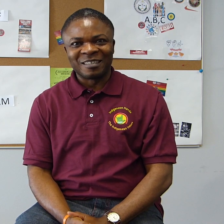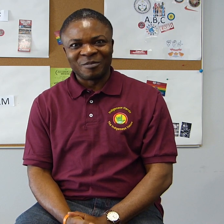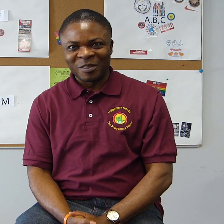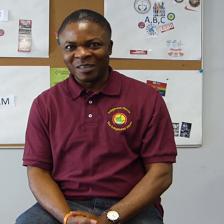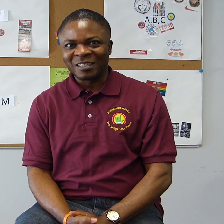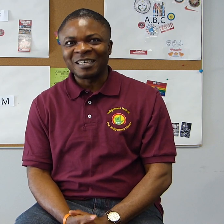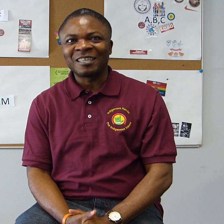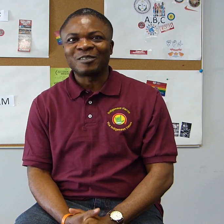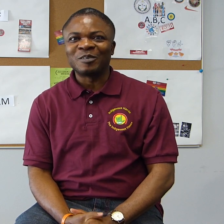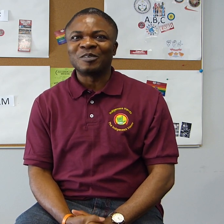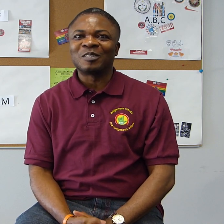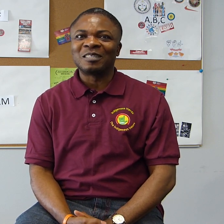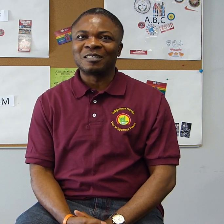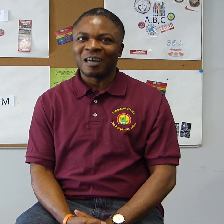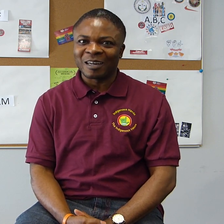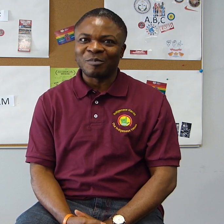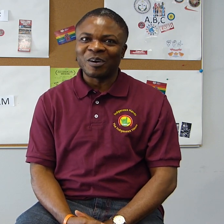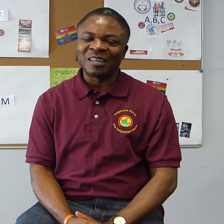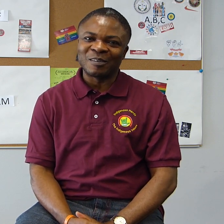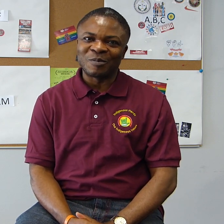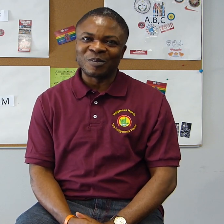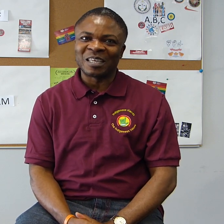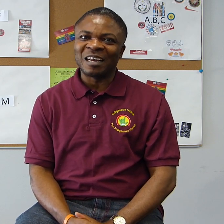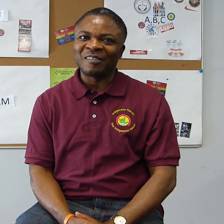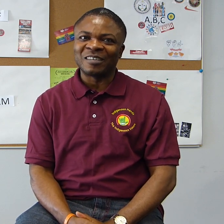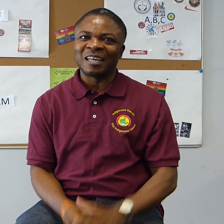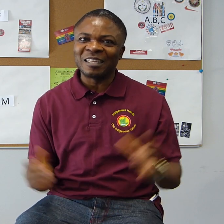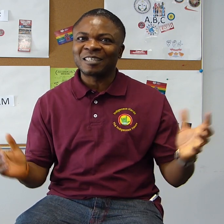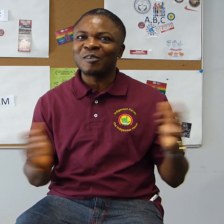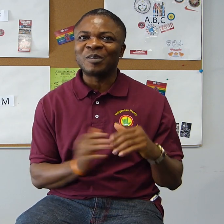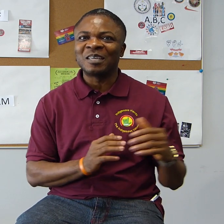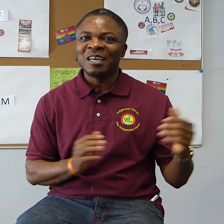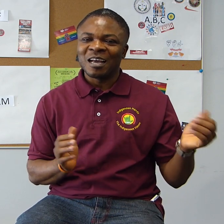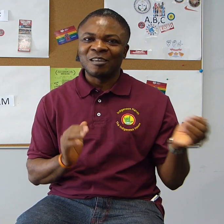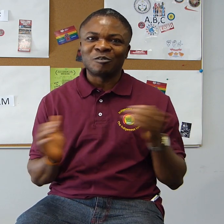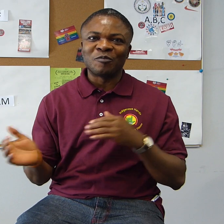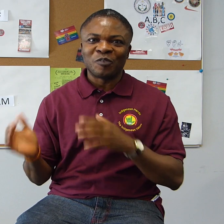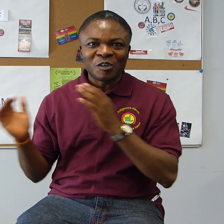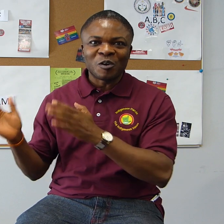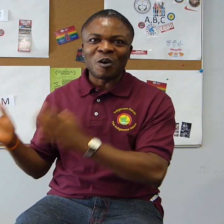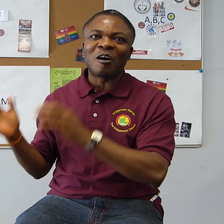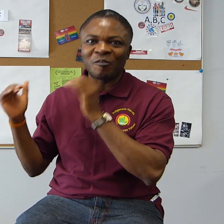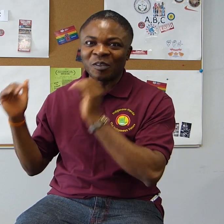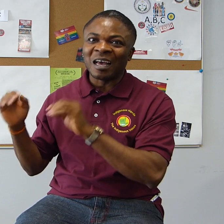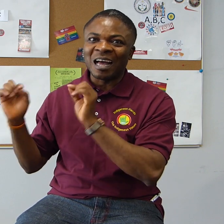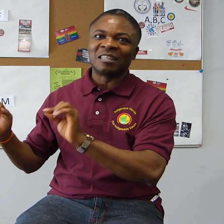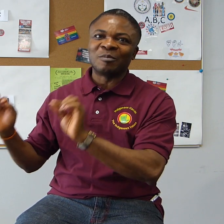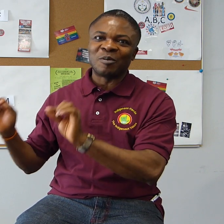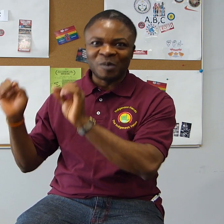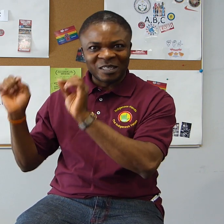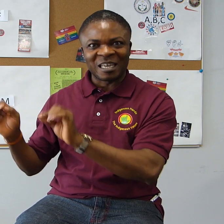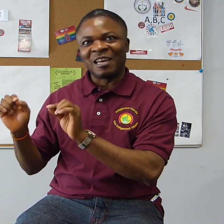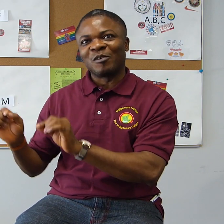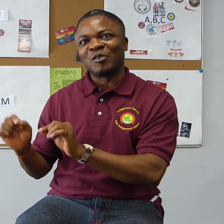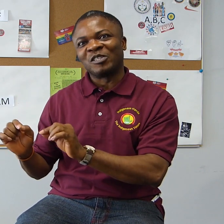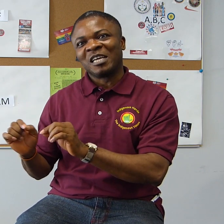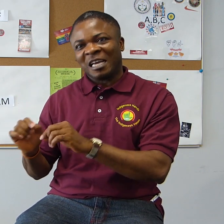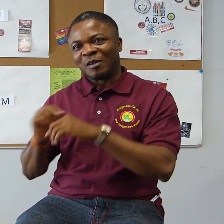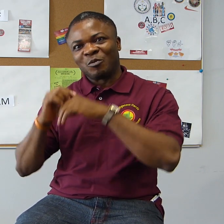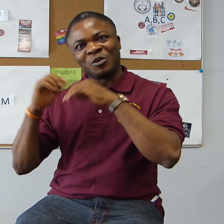know, with us here to talk about Adamorobe and we will go ahead to discuss other features of Adamorobe Signed Language and Signed